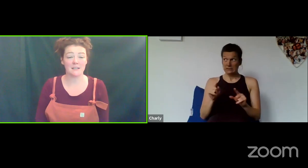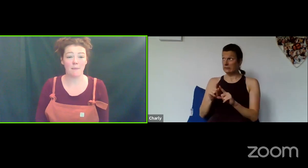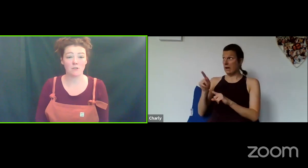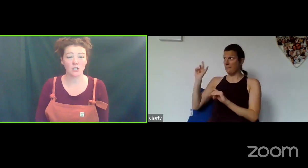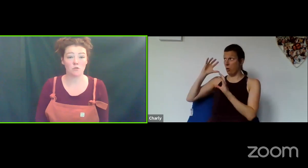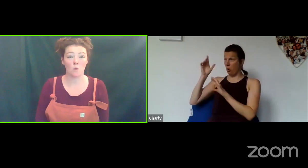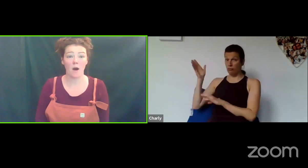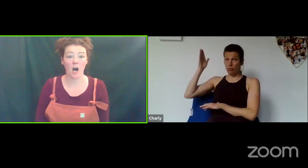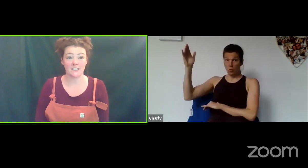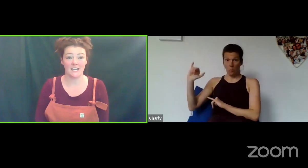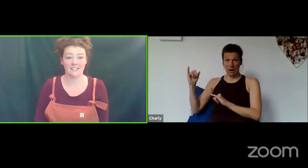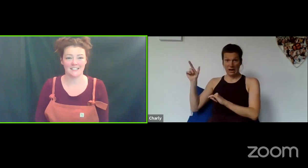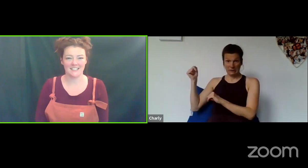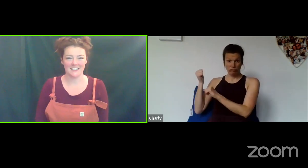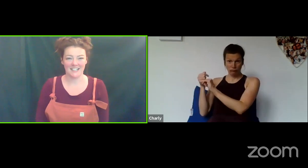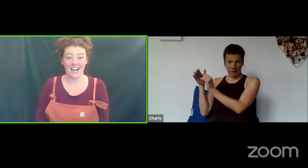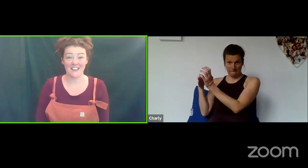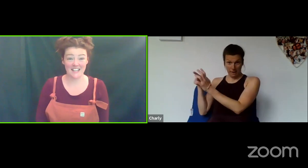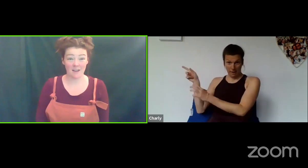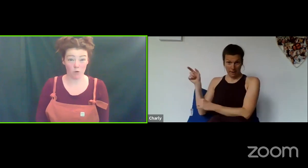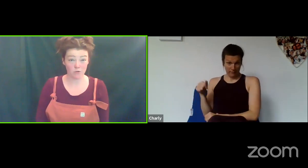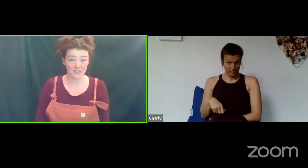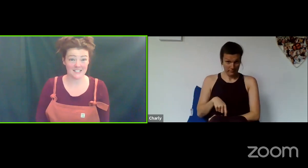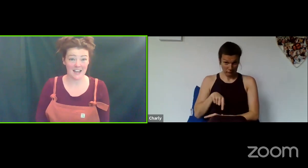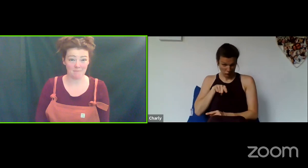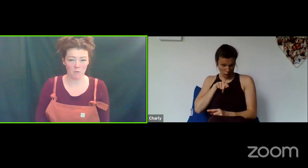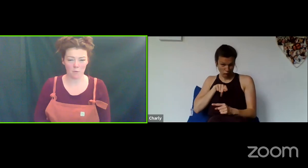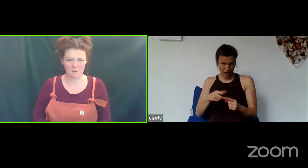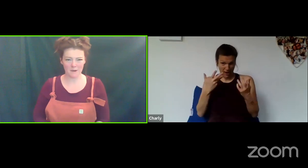is about to go to a party. And the same... we'll do the same work to build